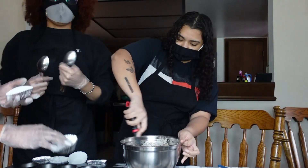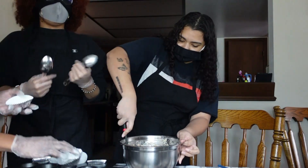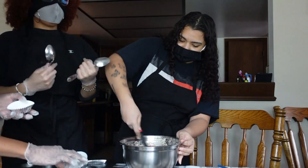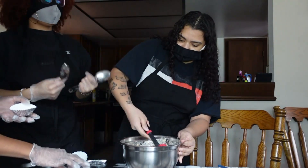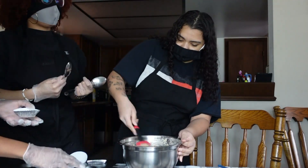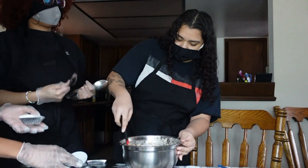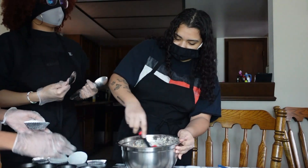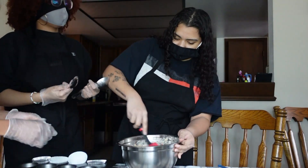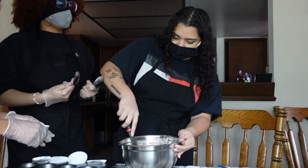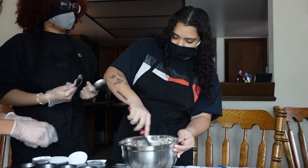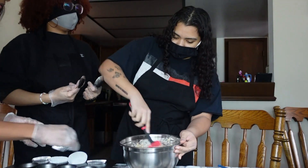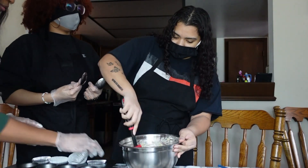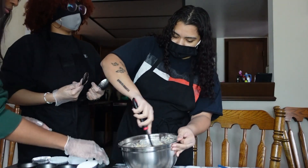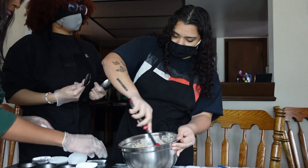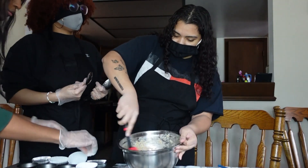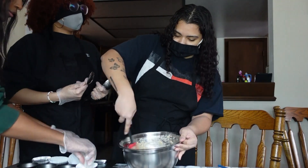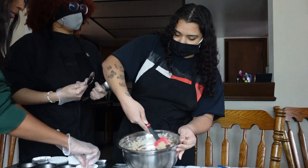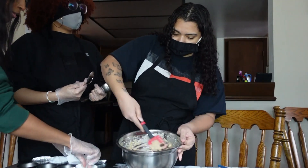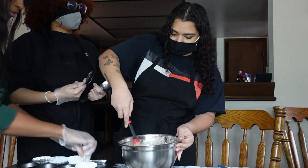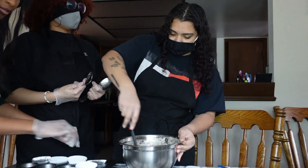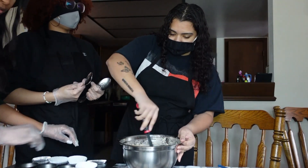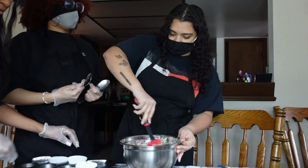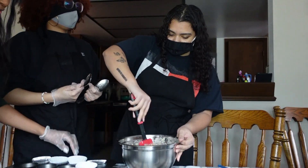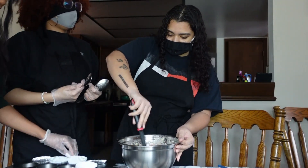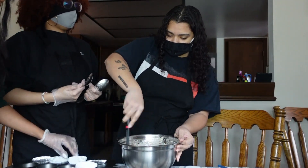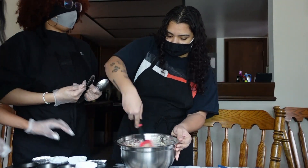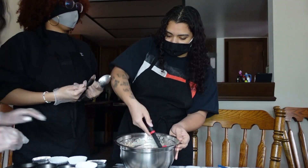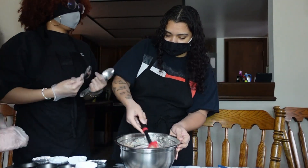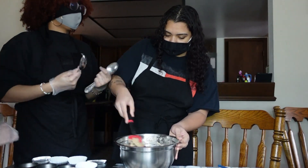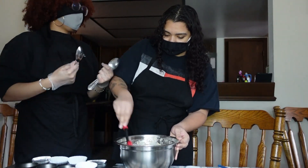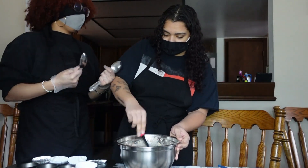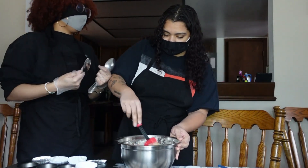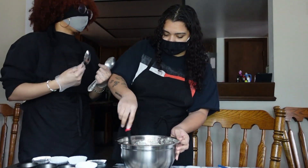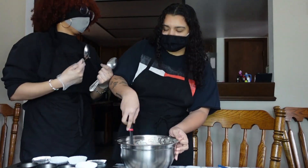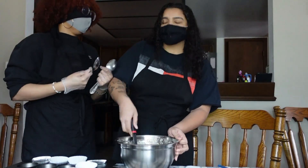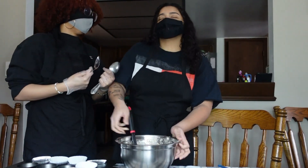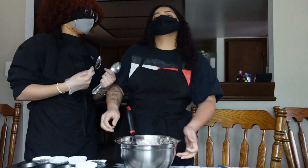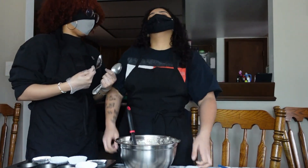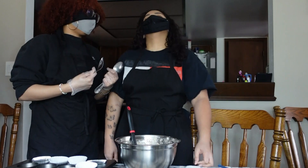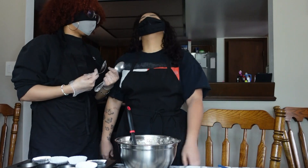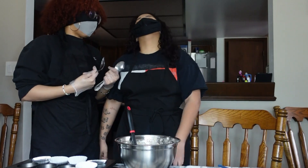why do I have two of them are you just giving me spoons so I just